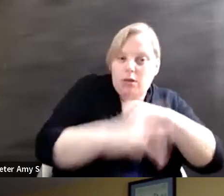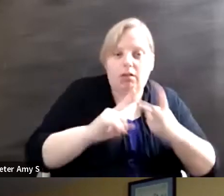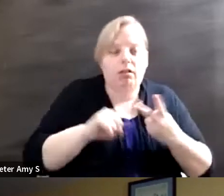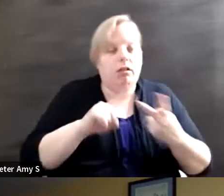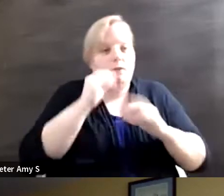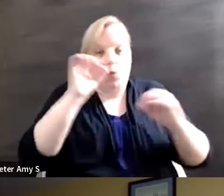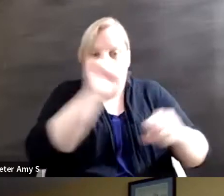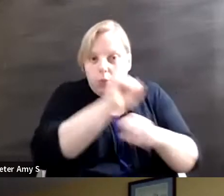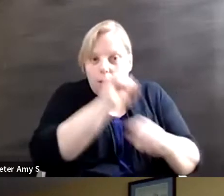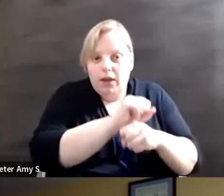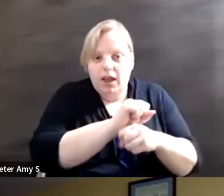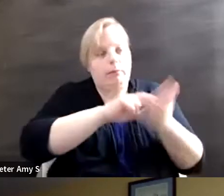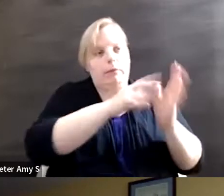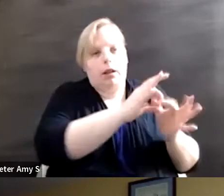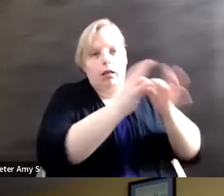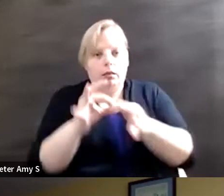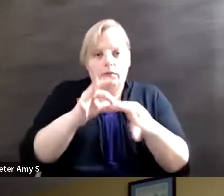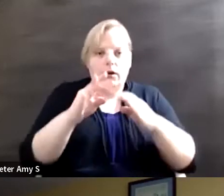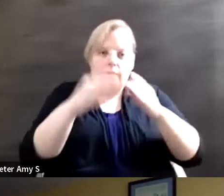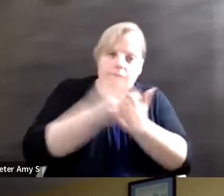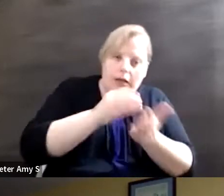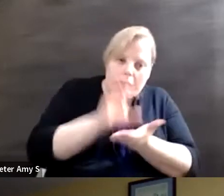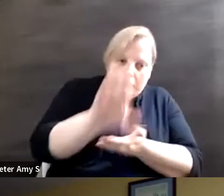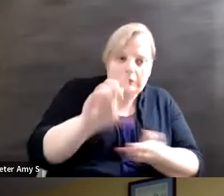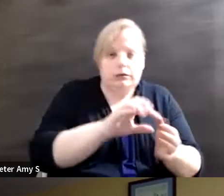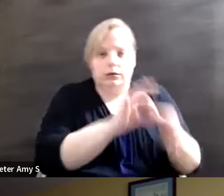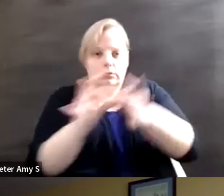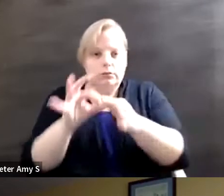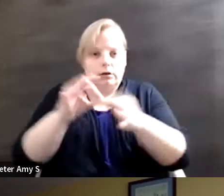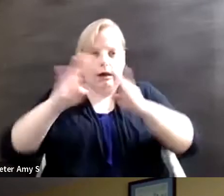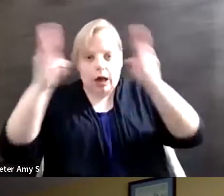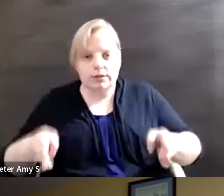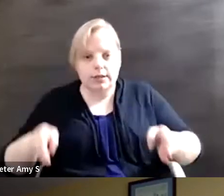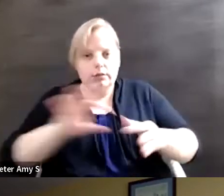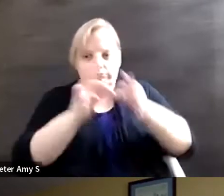funding, and housing, and education. All these areas where we're seeing underrepresentation